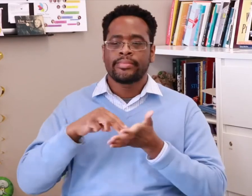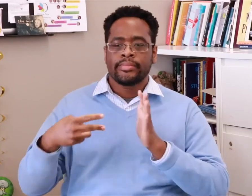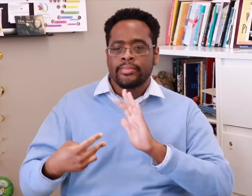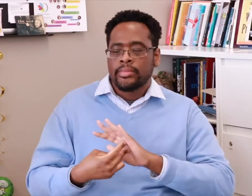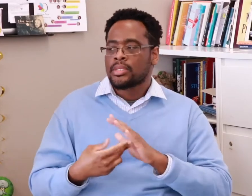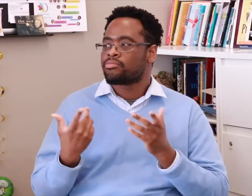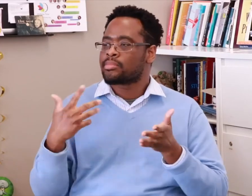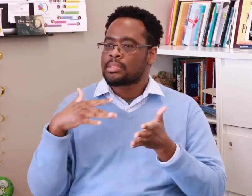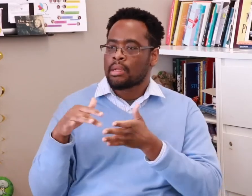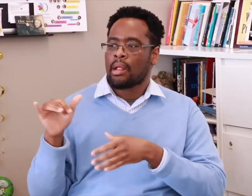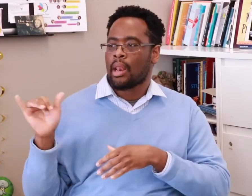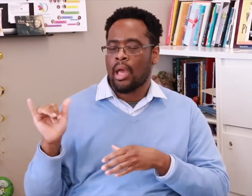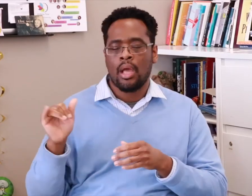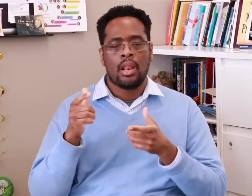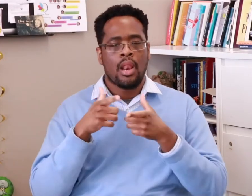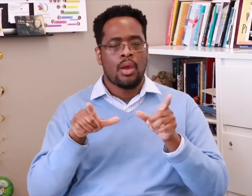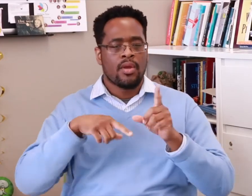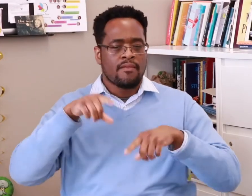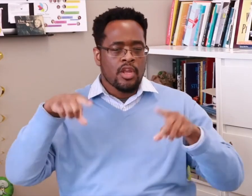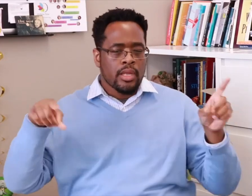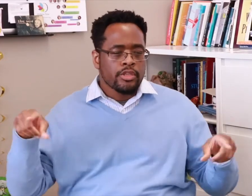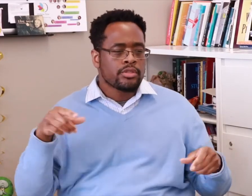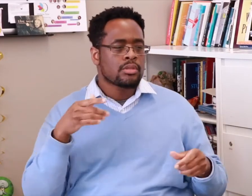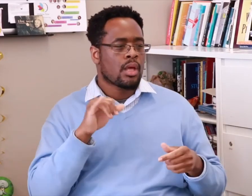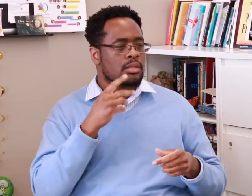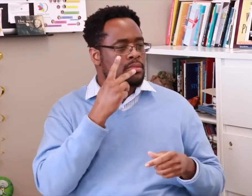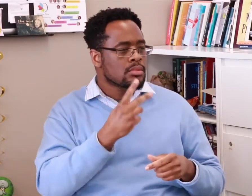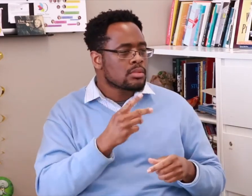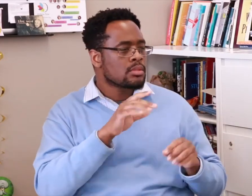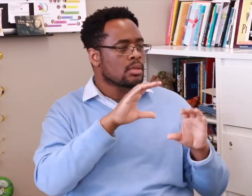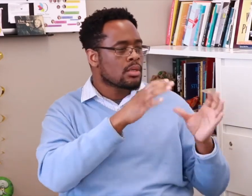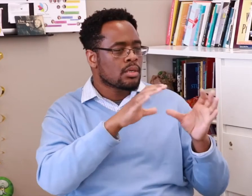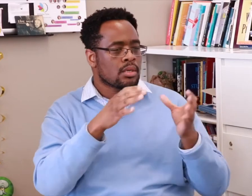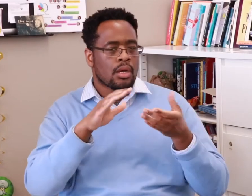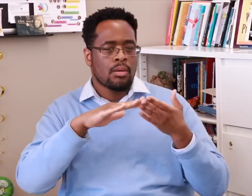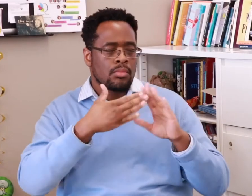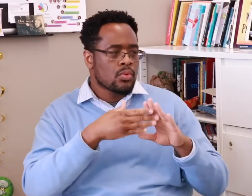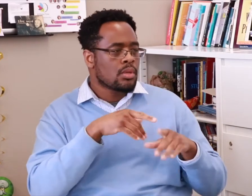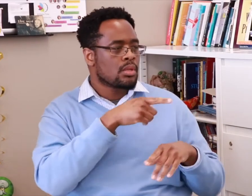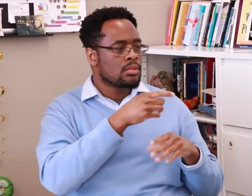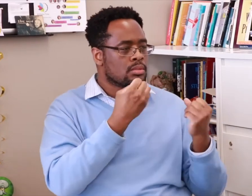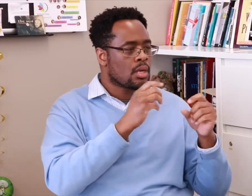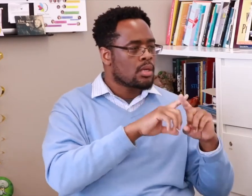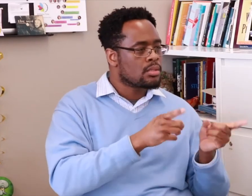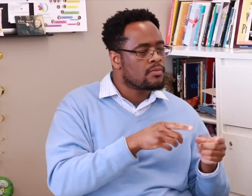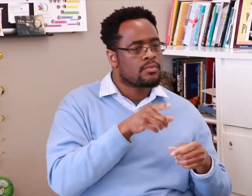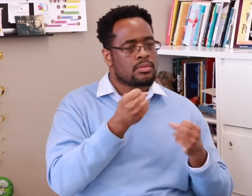who studied language variations in communities.